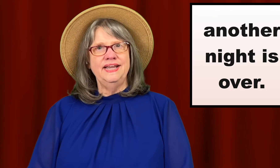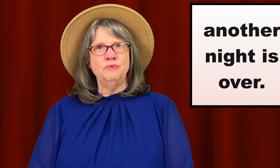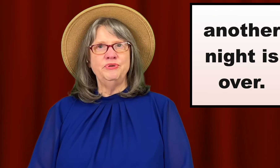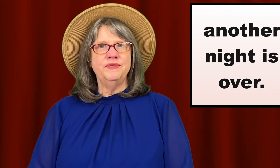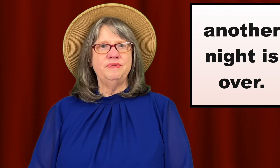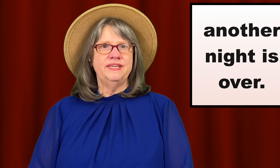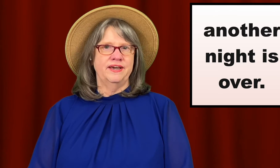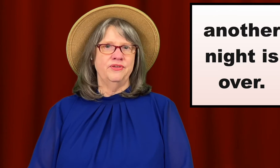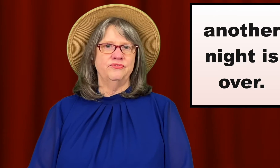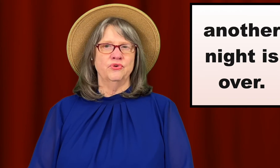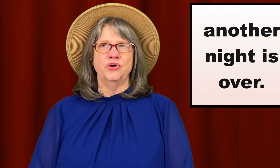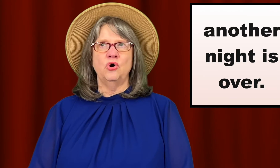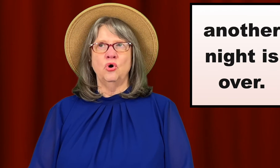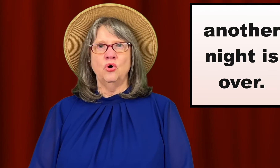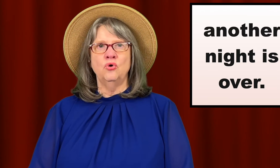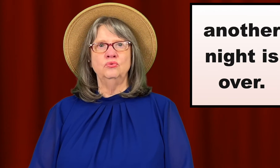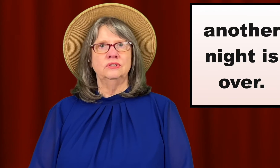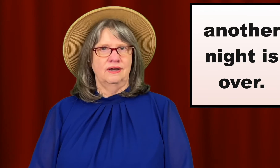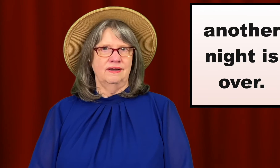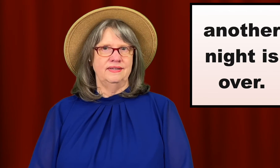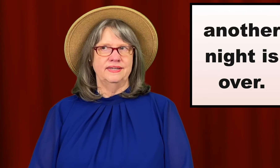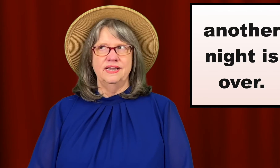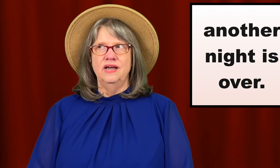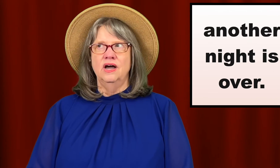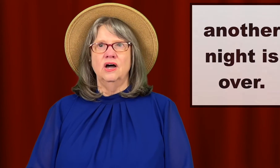Now put them together for the whole line.